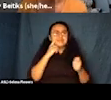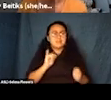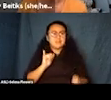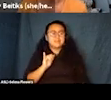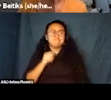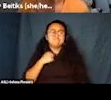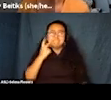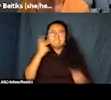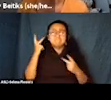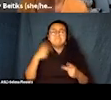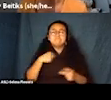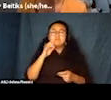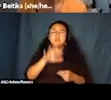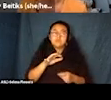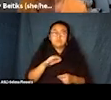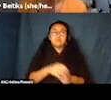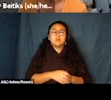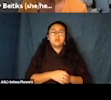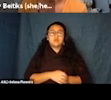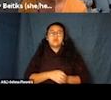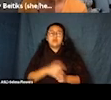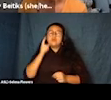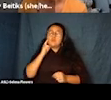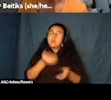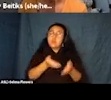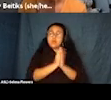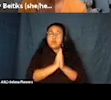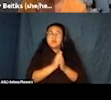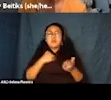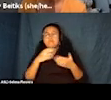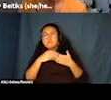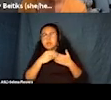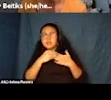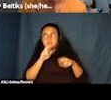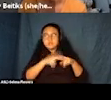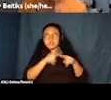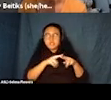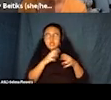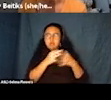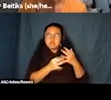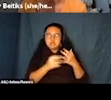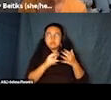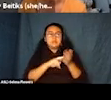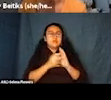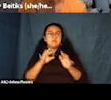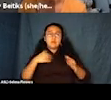So at super fest we offer flexible seating options. That means that a wheelchair rider can come and they